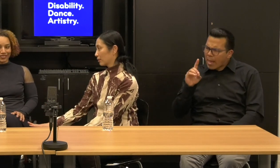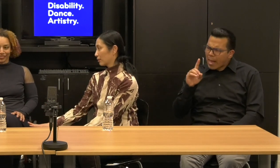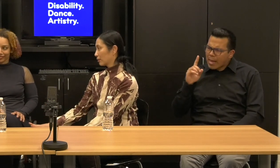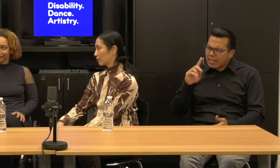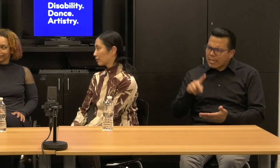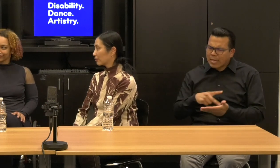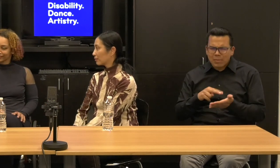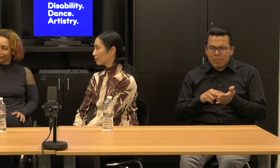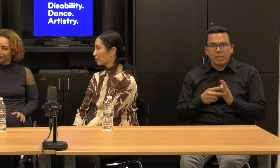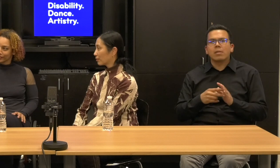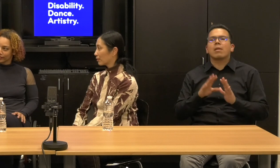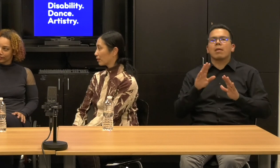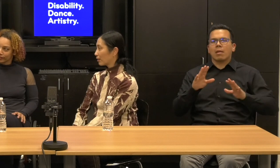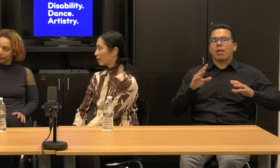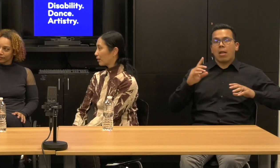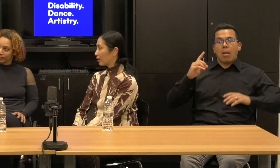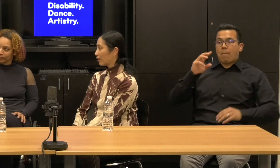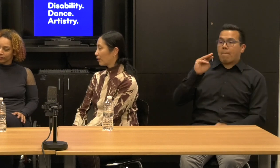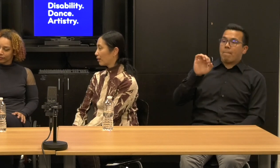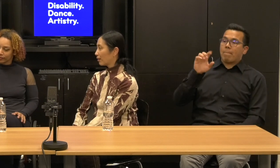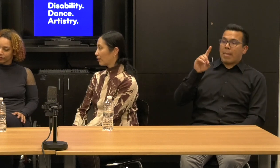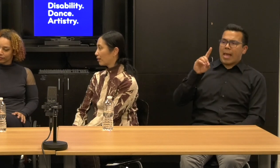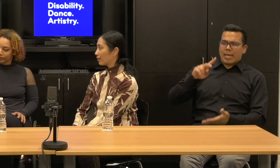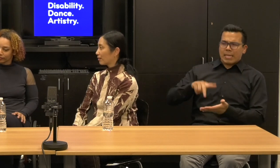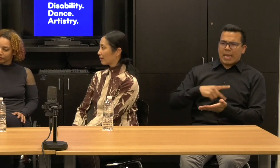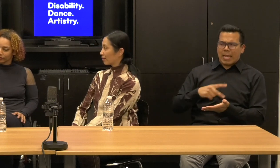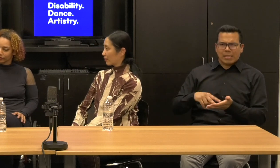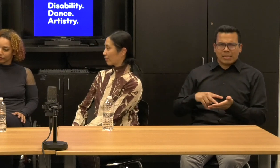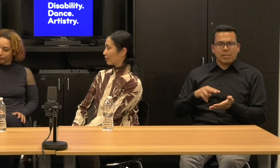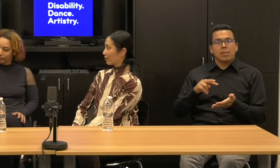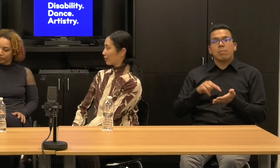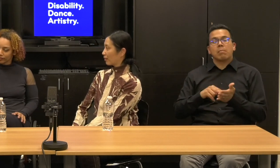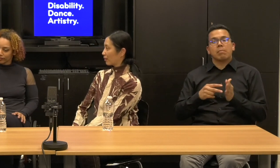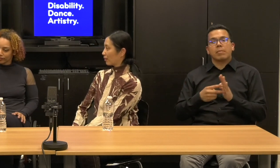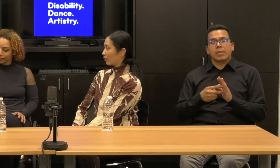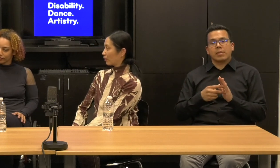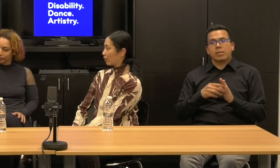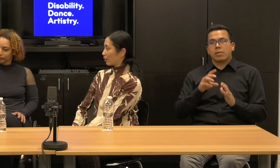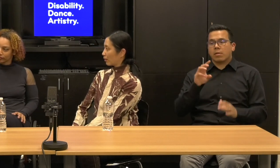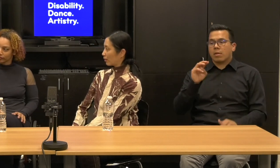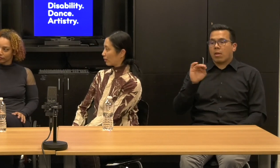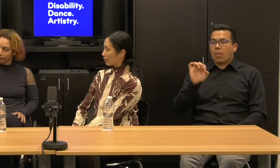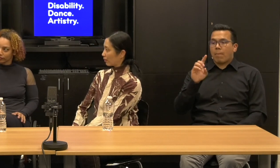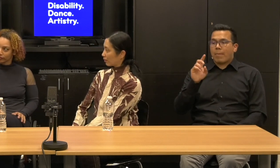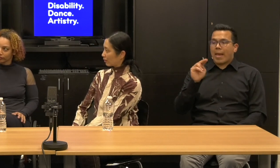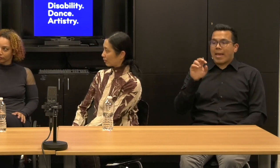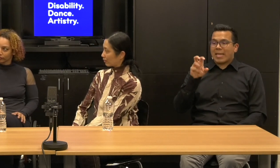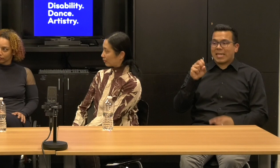Kevin:So madness is a category that folks, um, uh, uh, have inhabited as a, as a radical